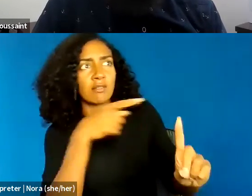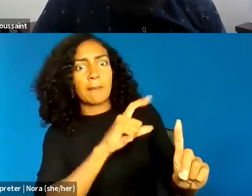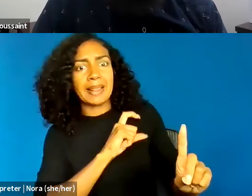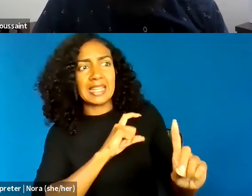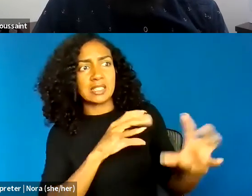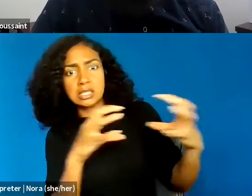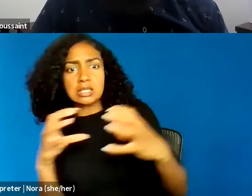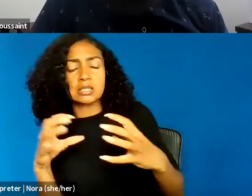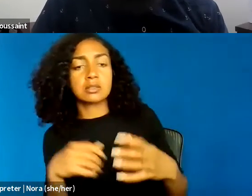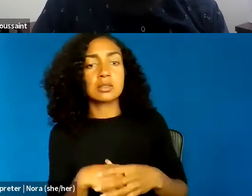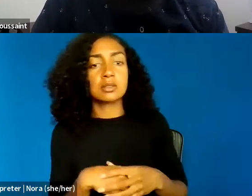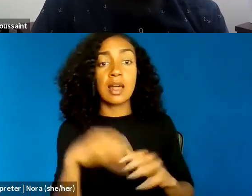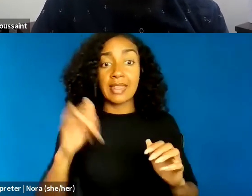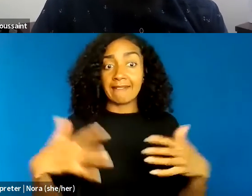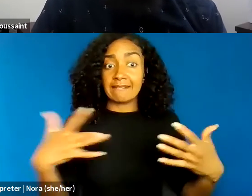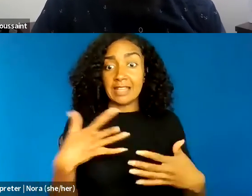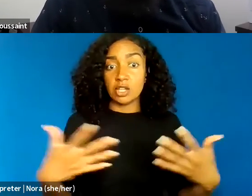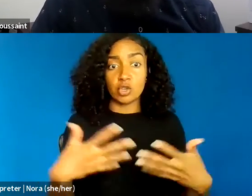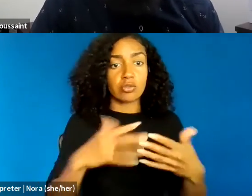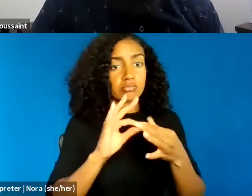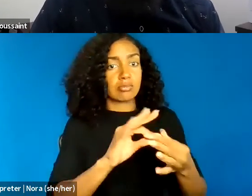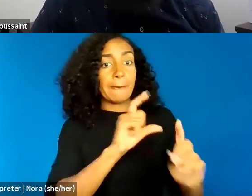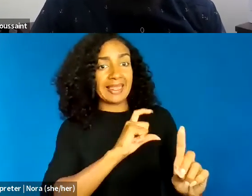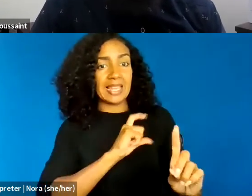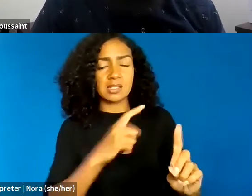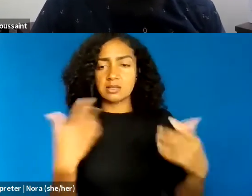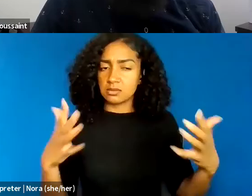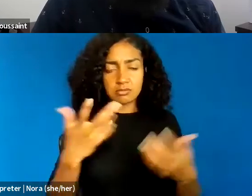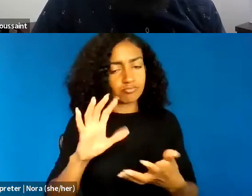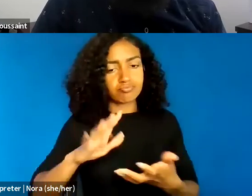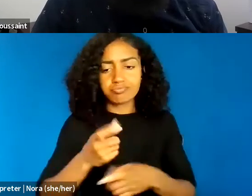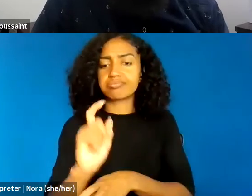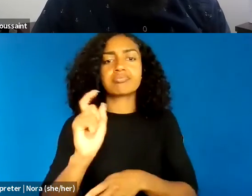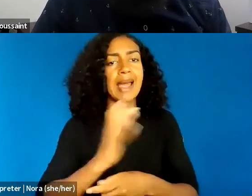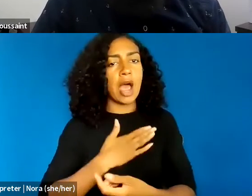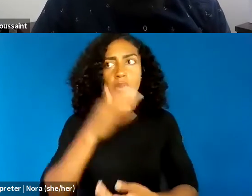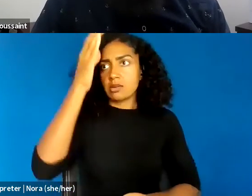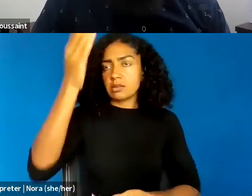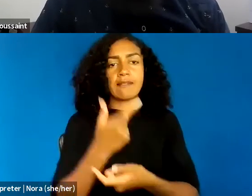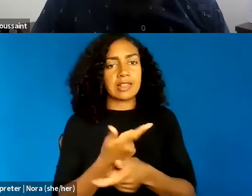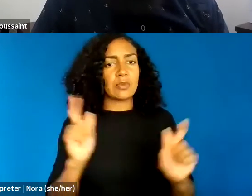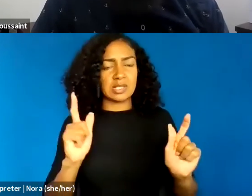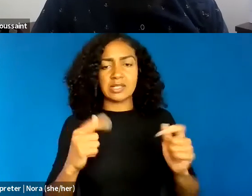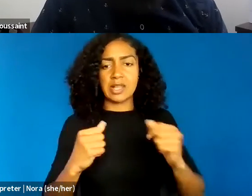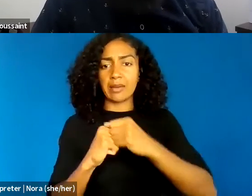not only distorts the ideals of liberty that underscores liberal democracy, but it is also eerily reminiscent